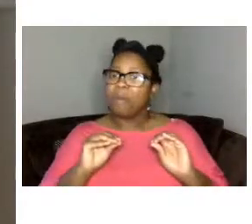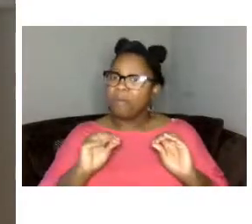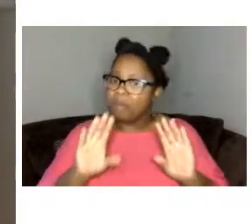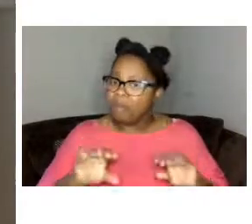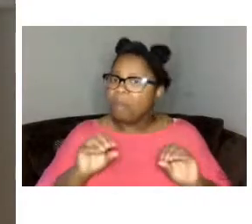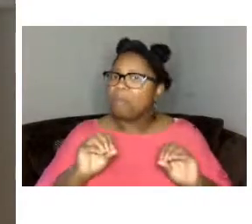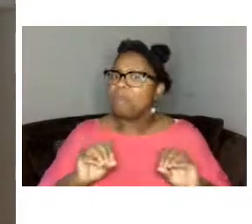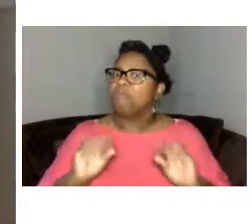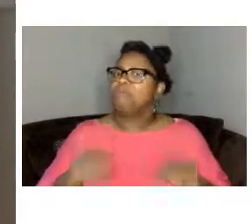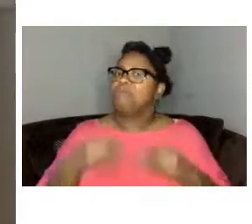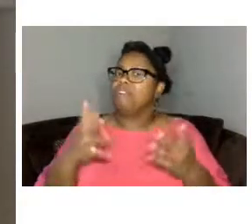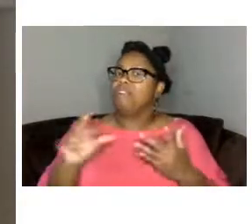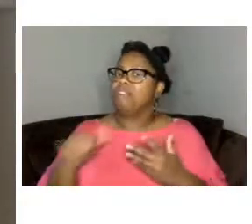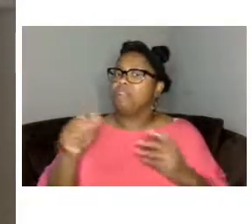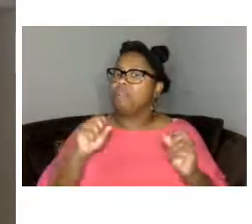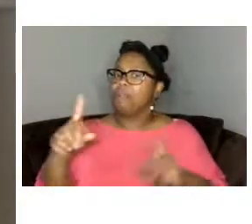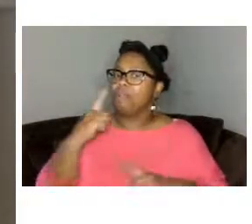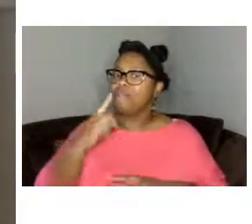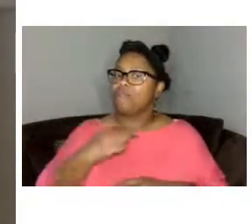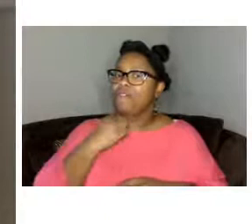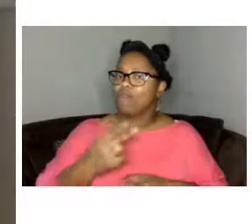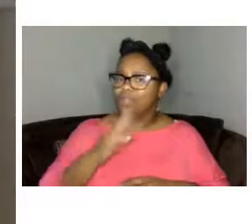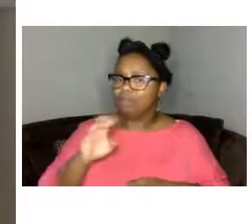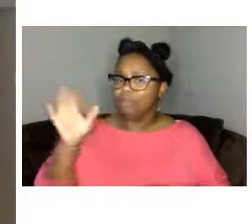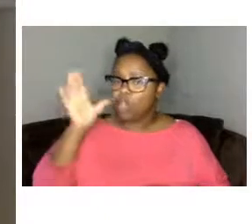i do encourage you to check out miles bank's other work